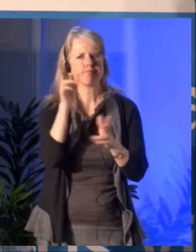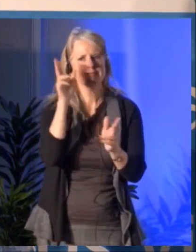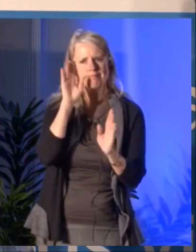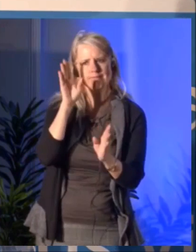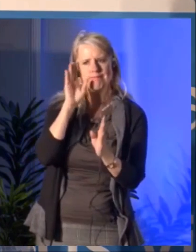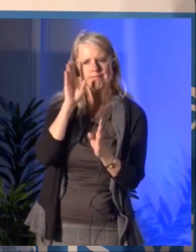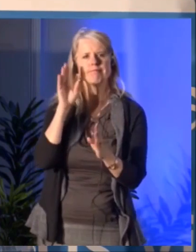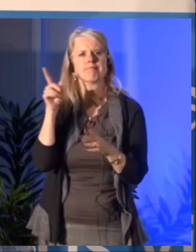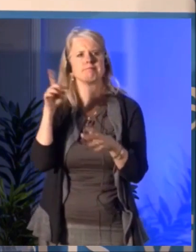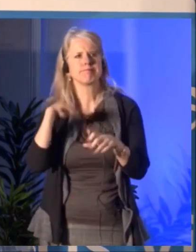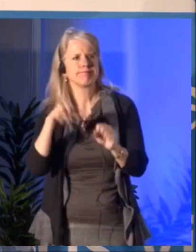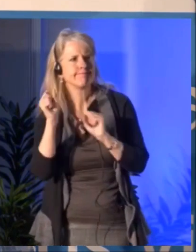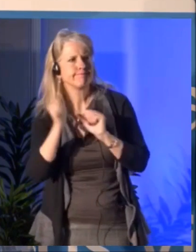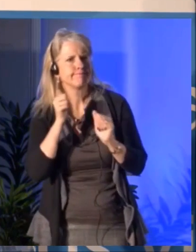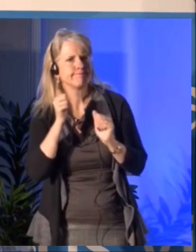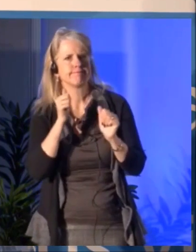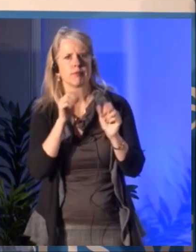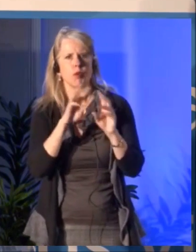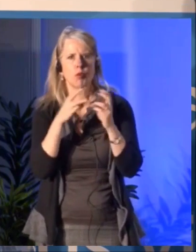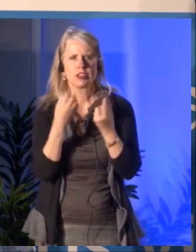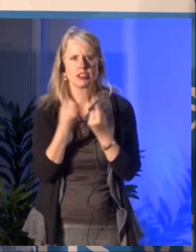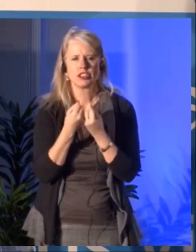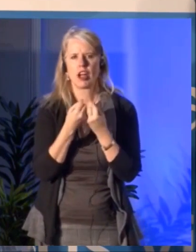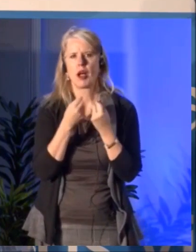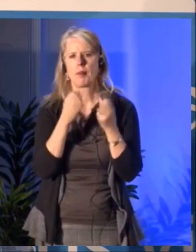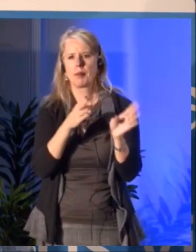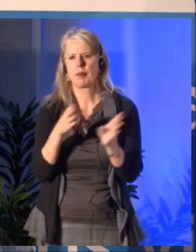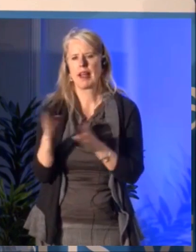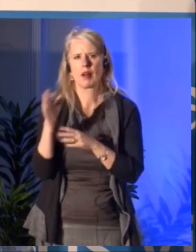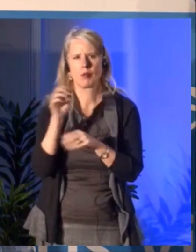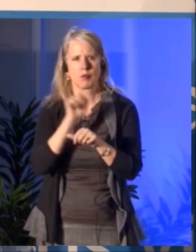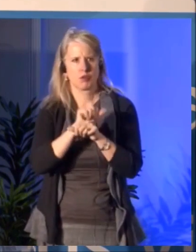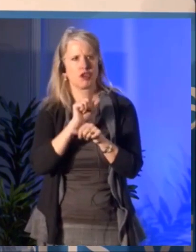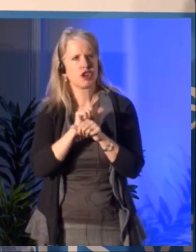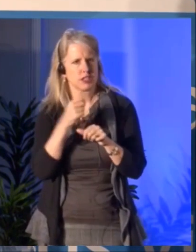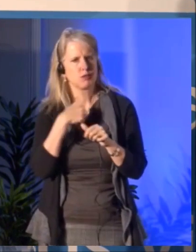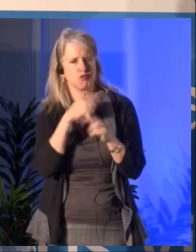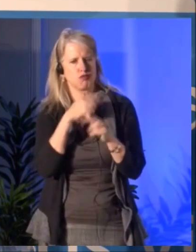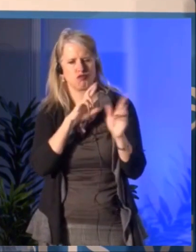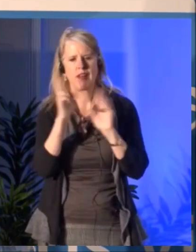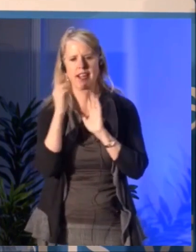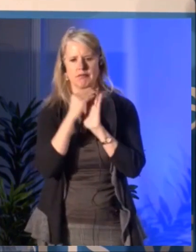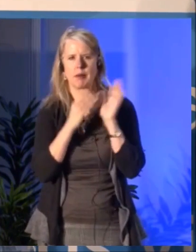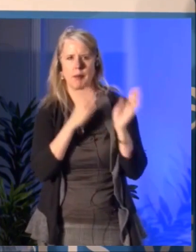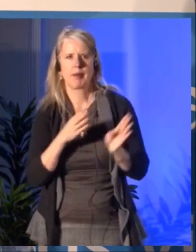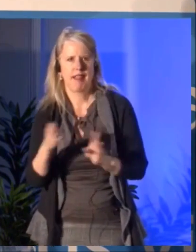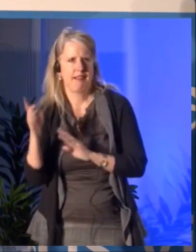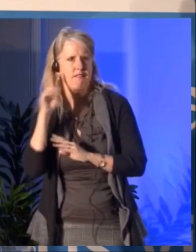of that is very much on our agenda now. Because we want to deliver that commitment and we'll deliver it,